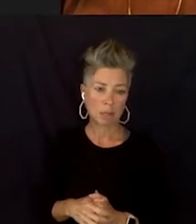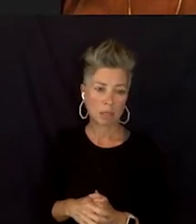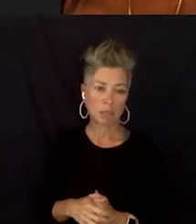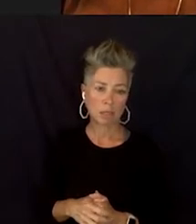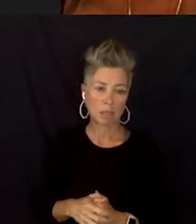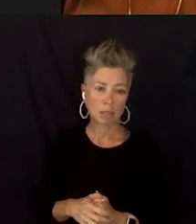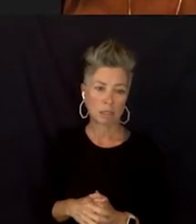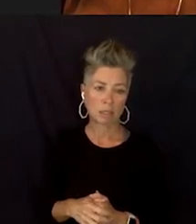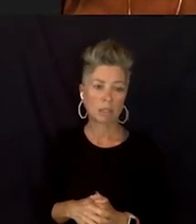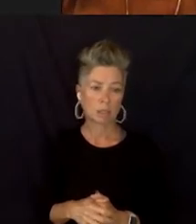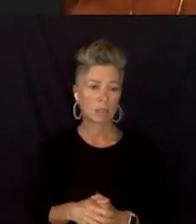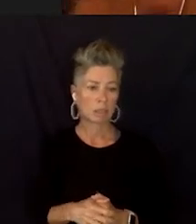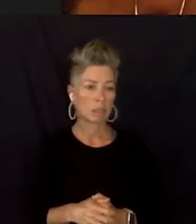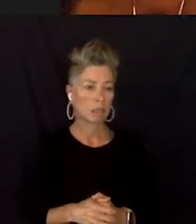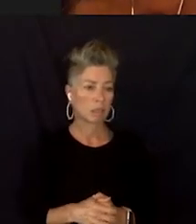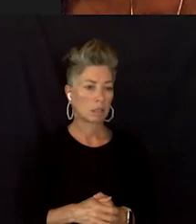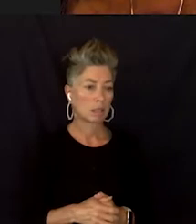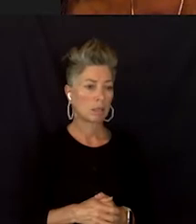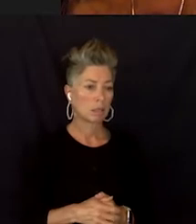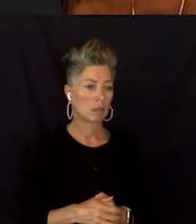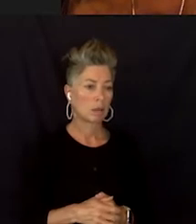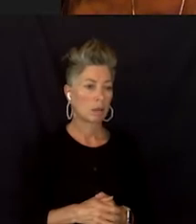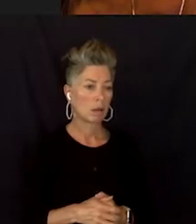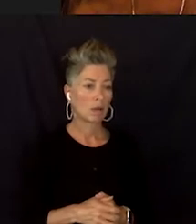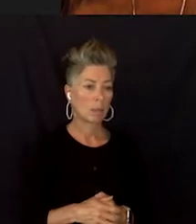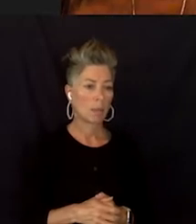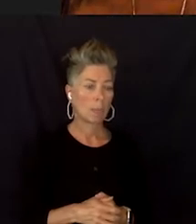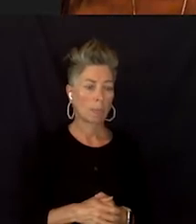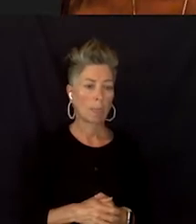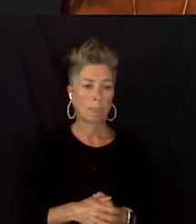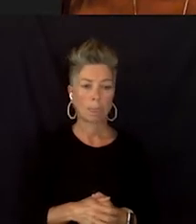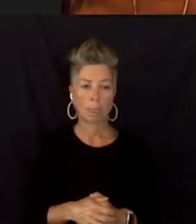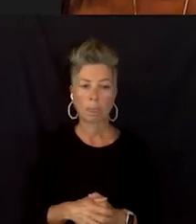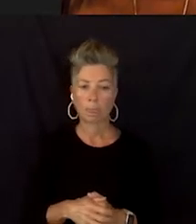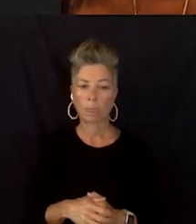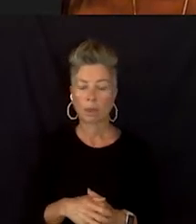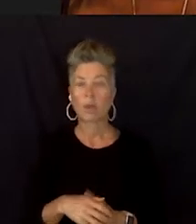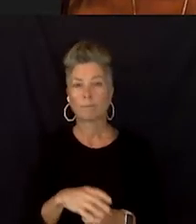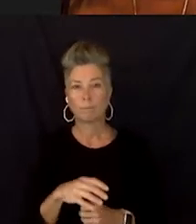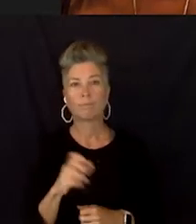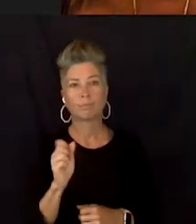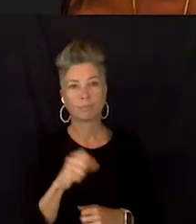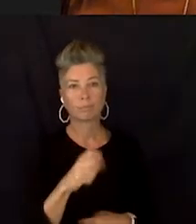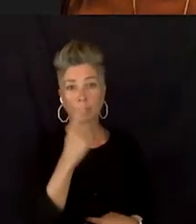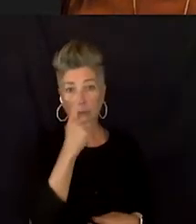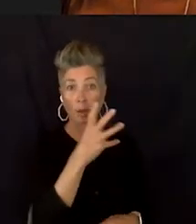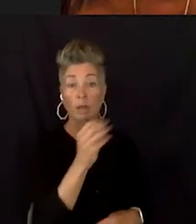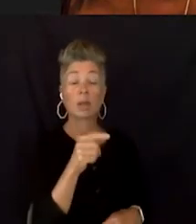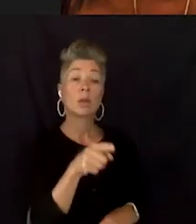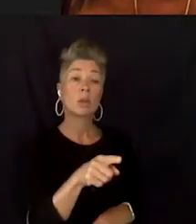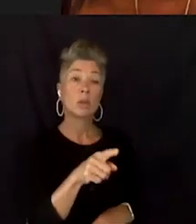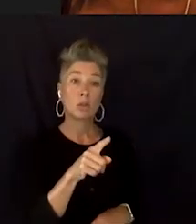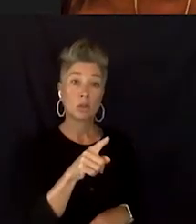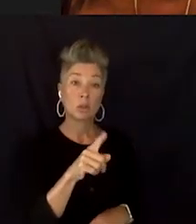You are also, and part of the reason for my background is you are a house mother.